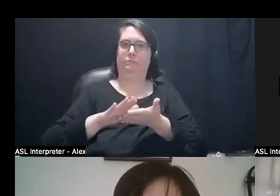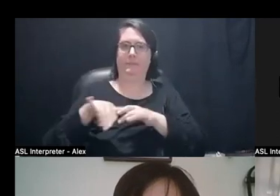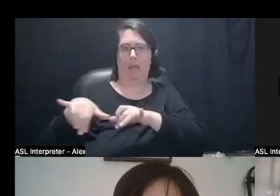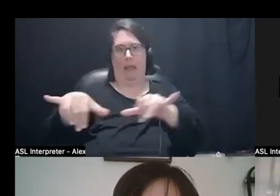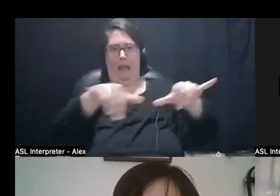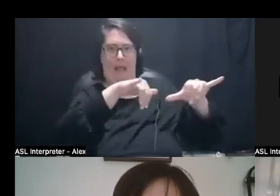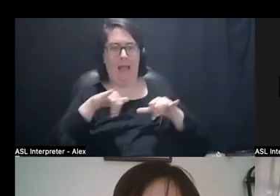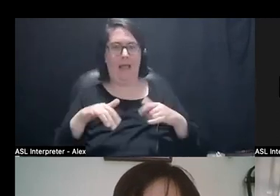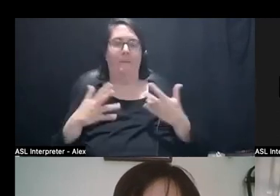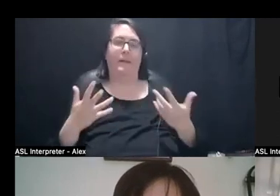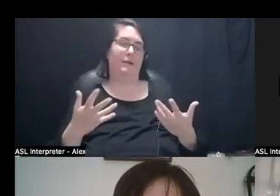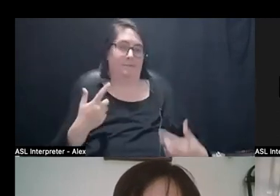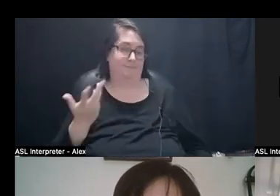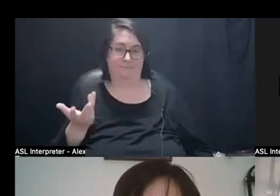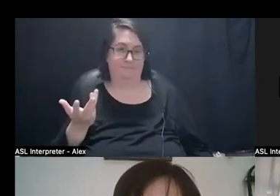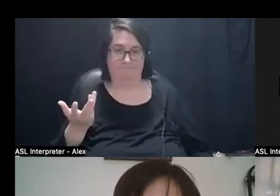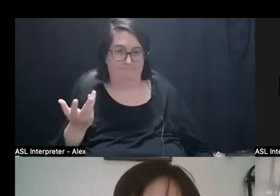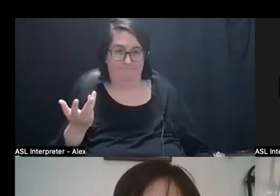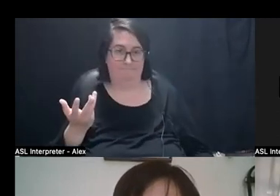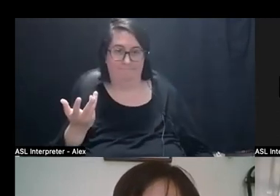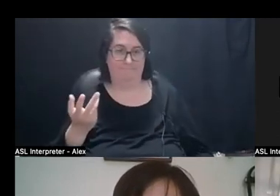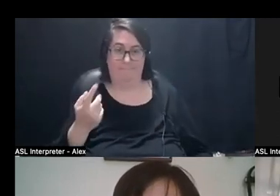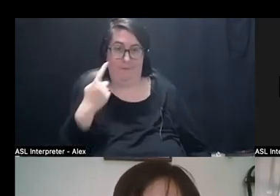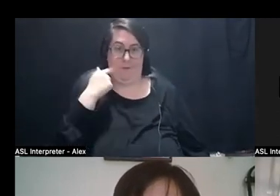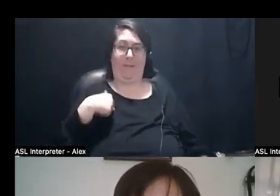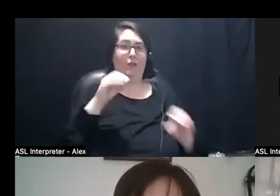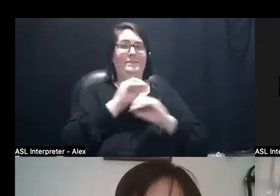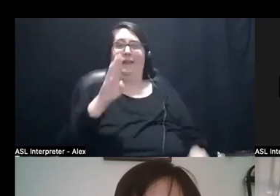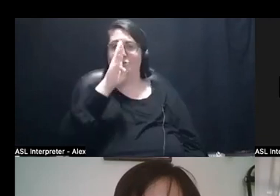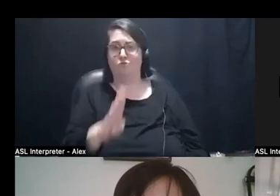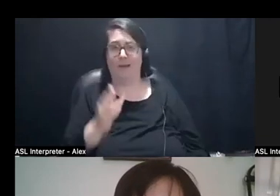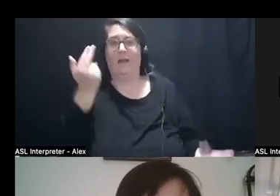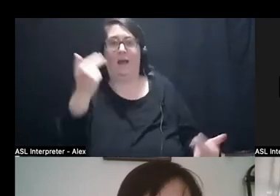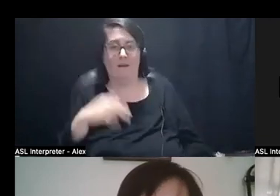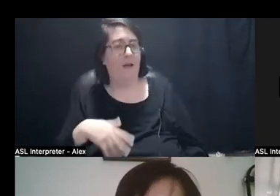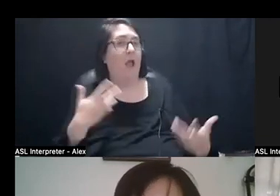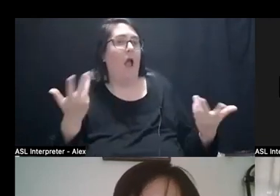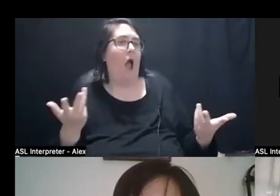that's just not, there's like, there's nothing straight about me. There's nothing easy about, you know,